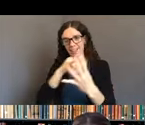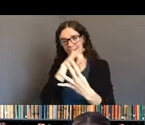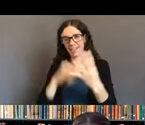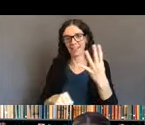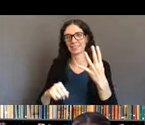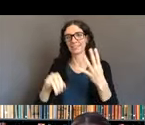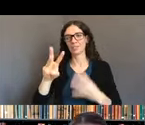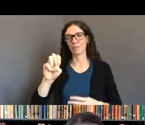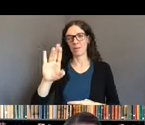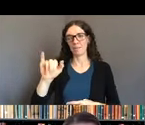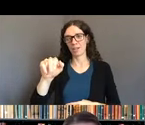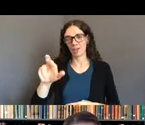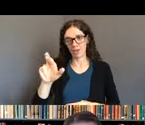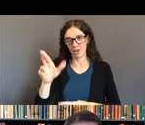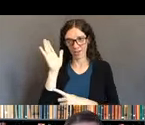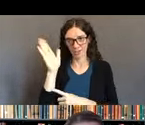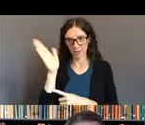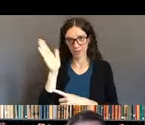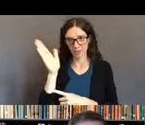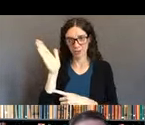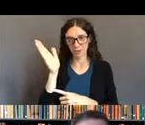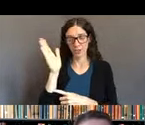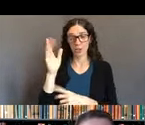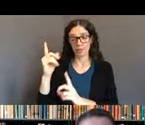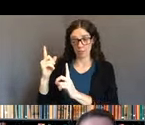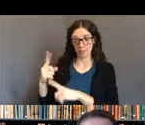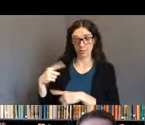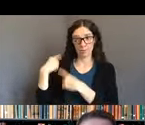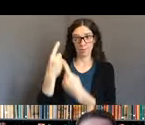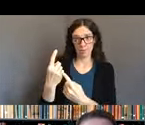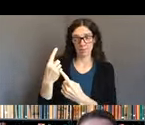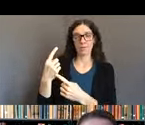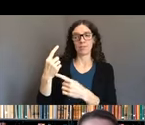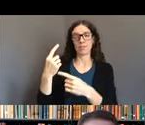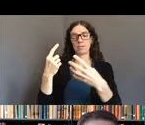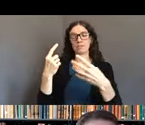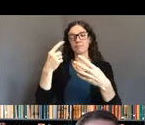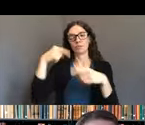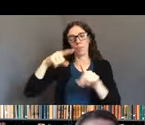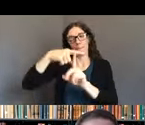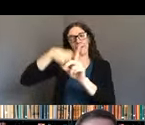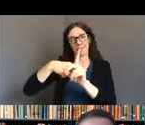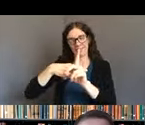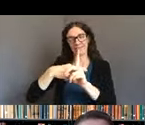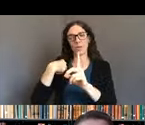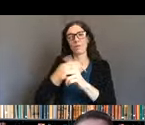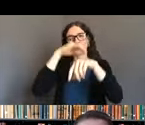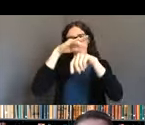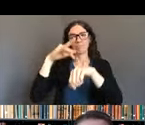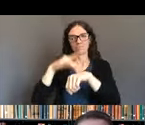where we have been highlighting a number of different disability related topics,